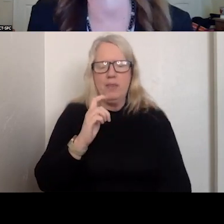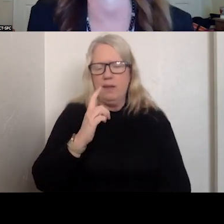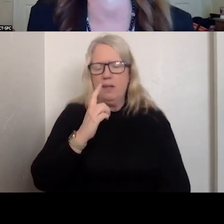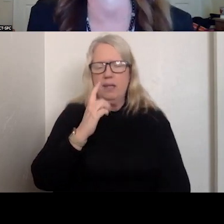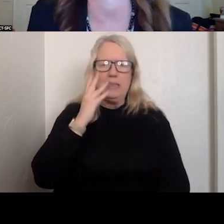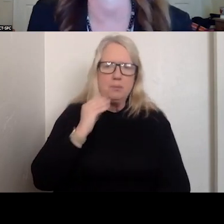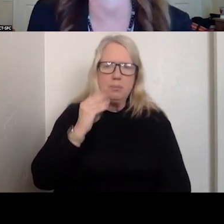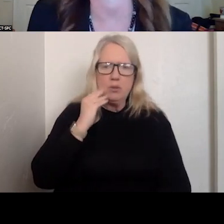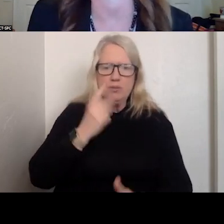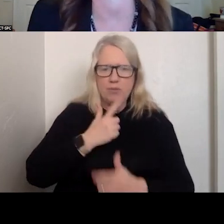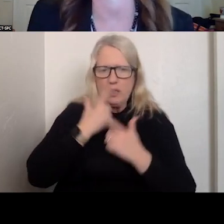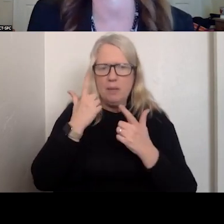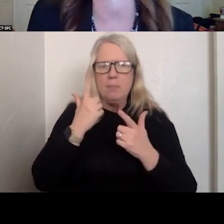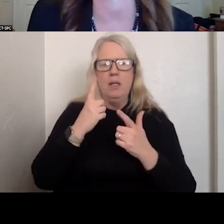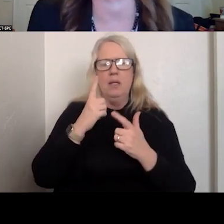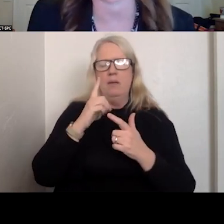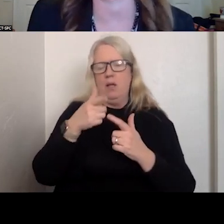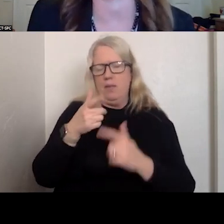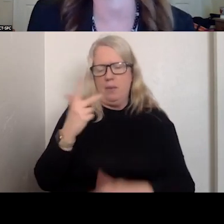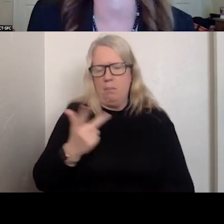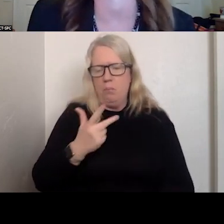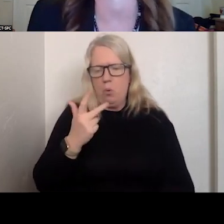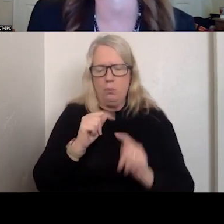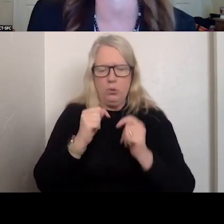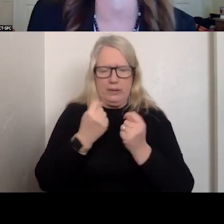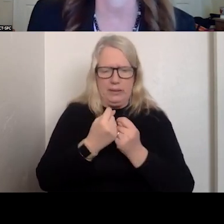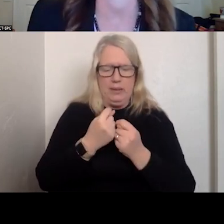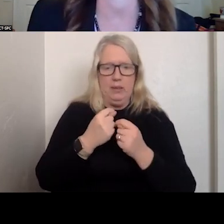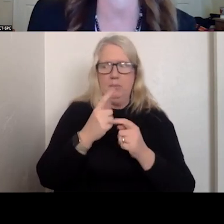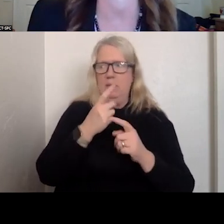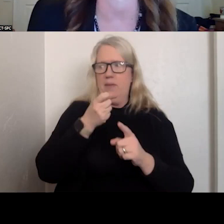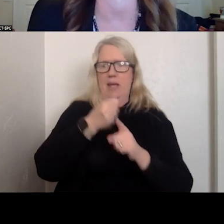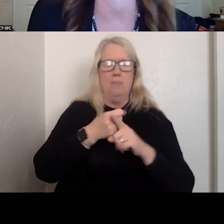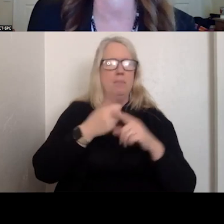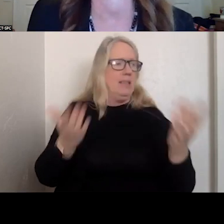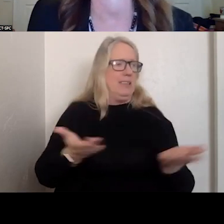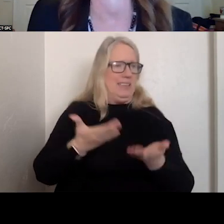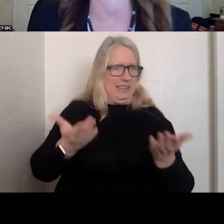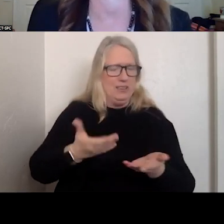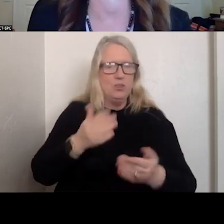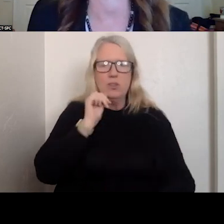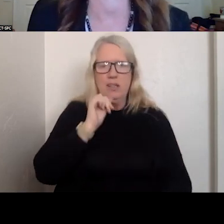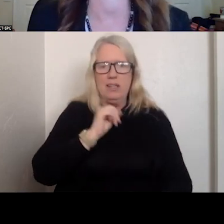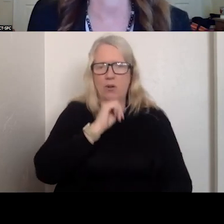CRISIS TEAM AND AT EMPACT AND ARIZONA WE HAVE A GOAL THAT WE HAVE